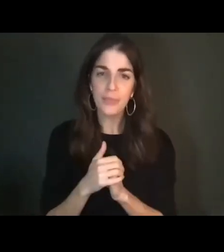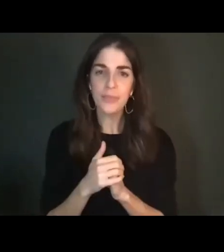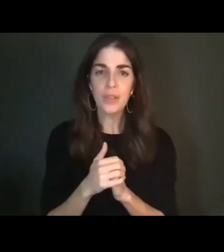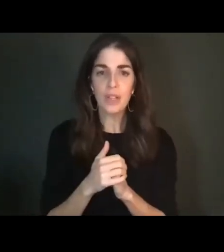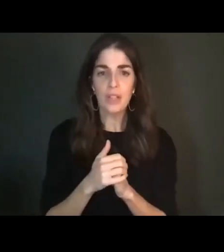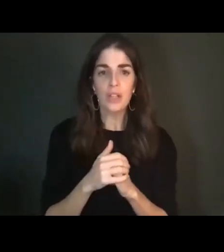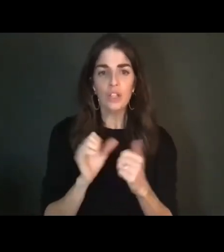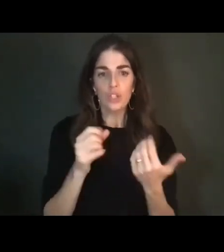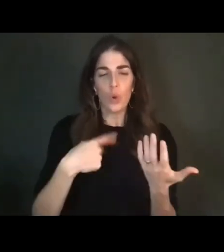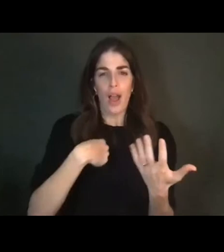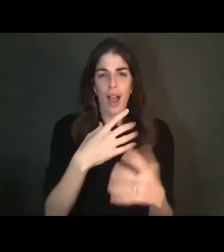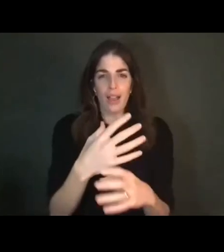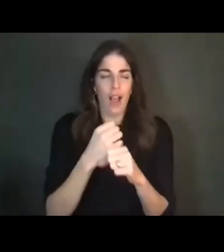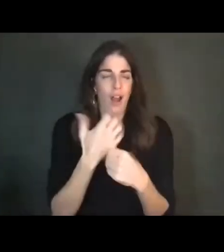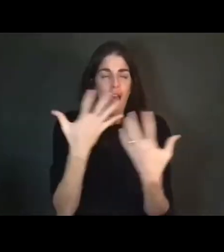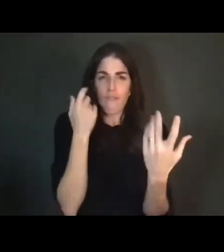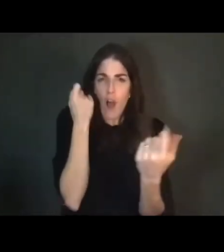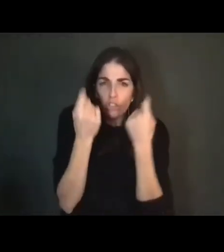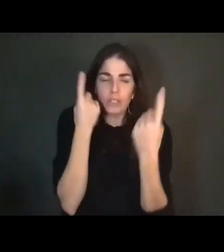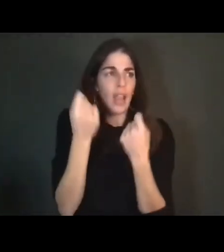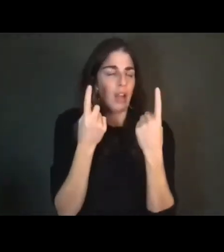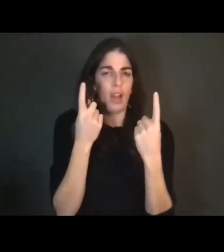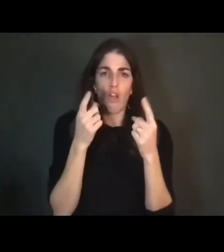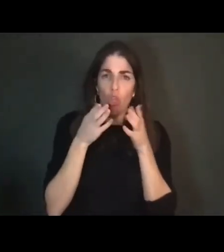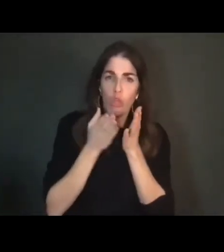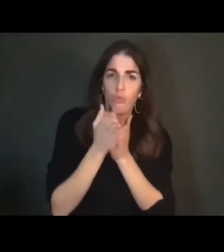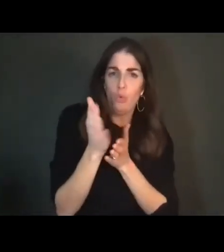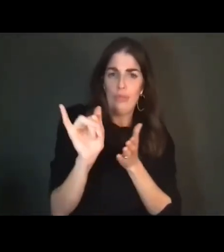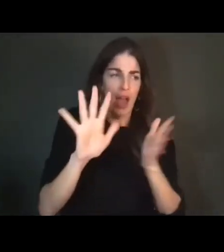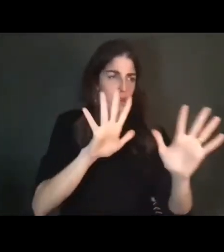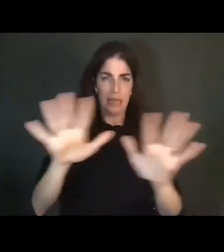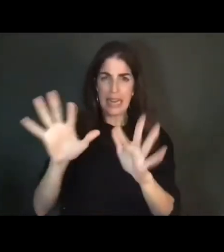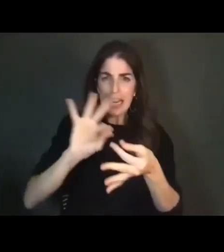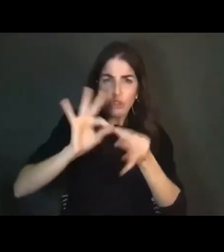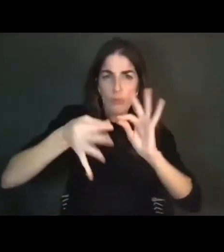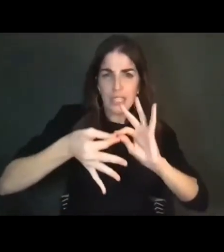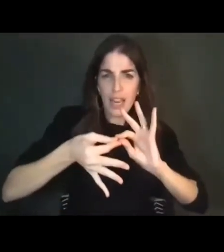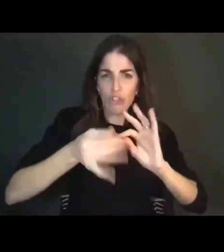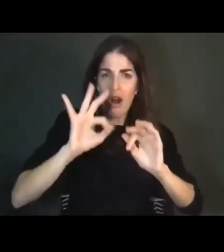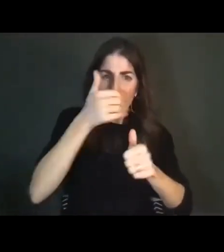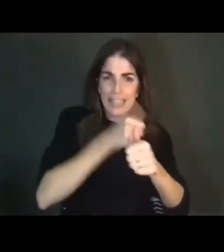through the process of interpreting what my interlocutors had said along with the [indiscernible]